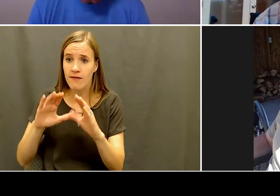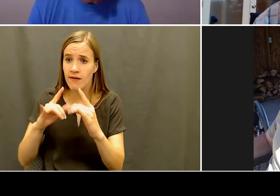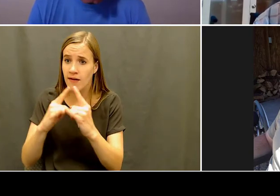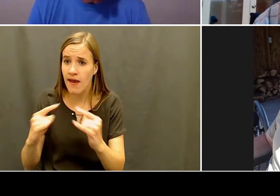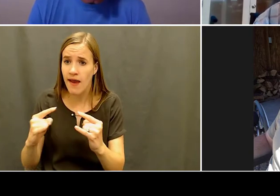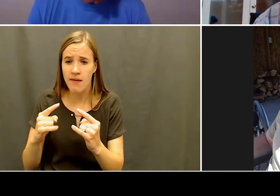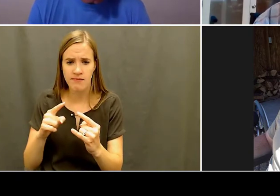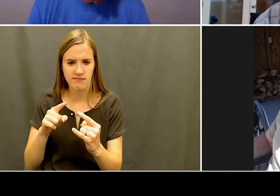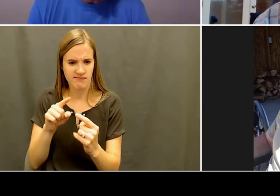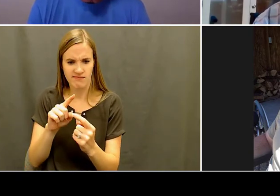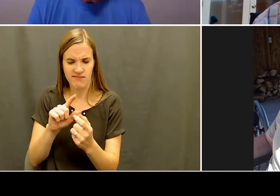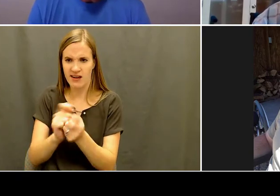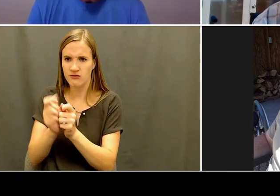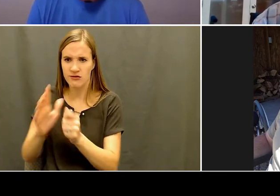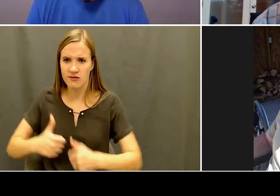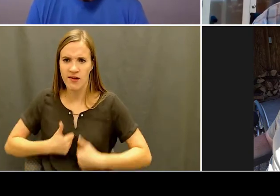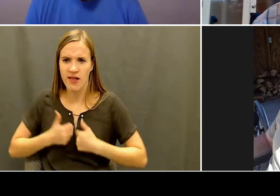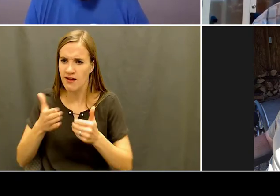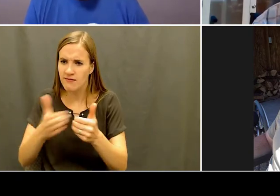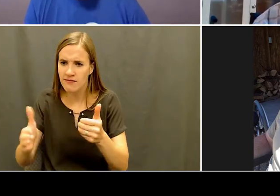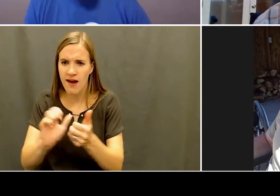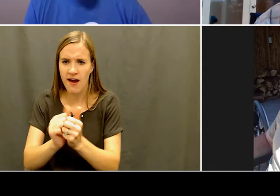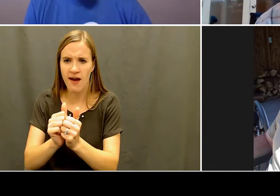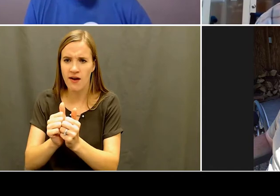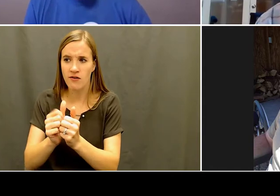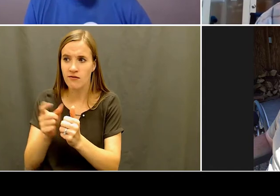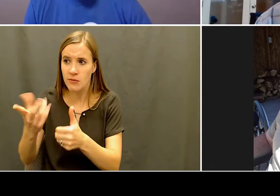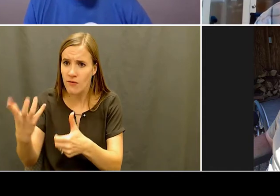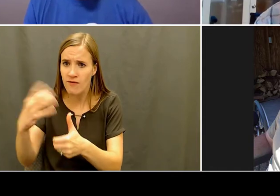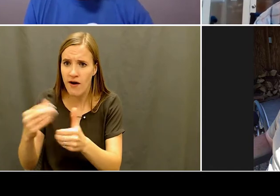Jake: Um, so yeah, I was part of the first group from the